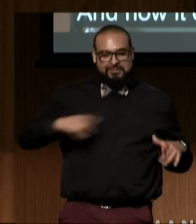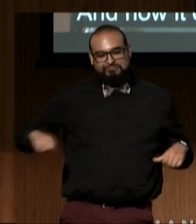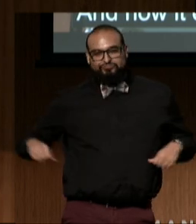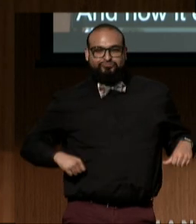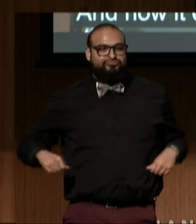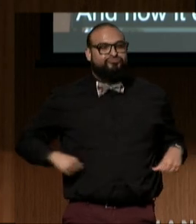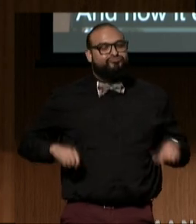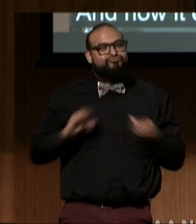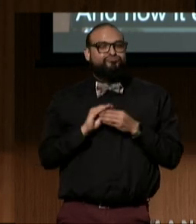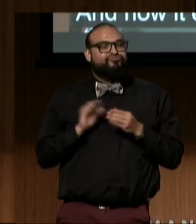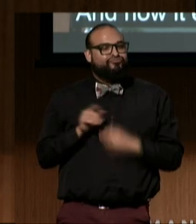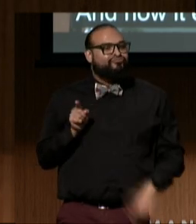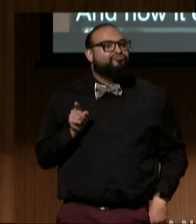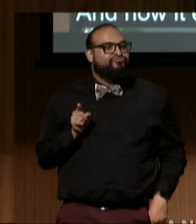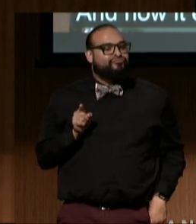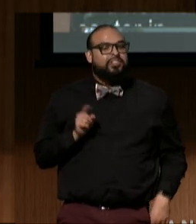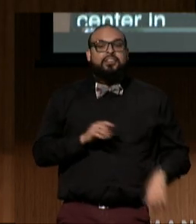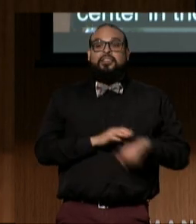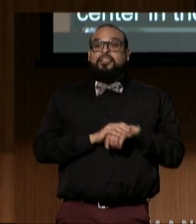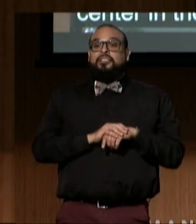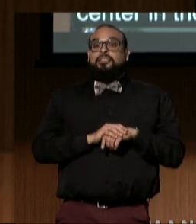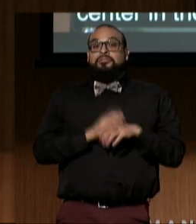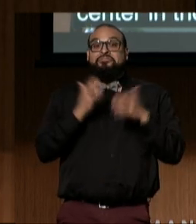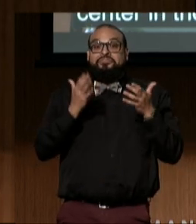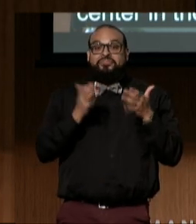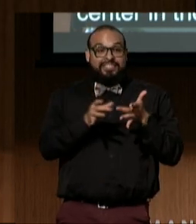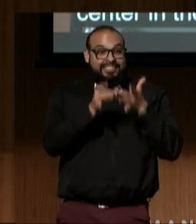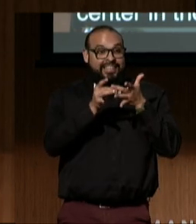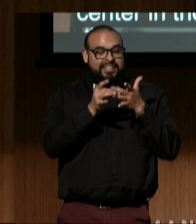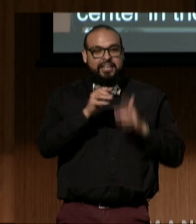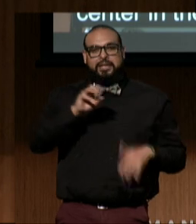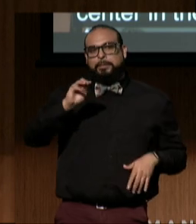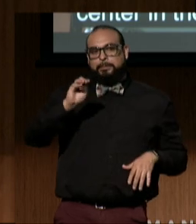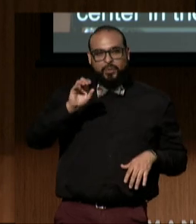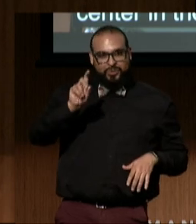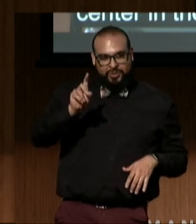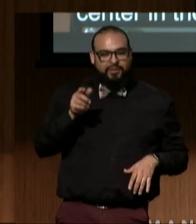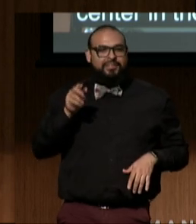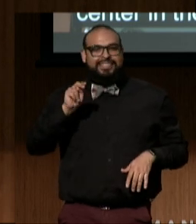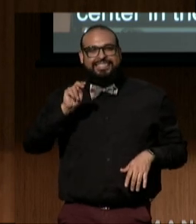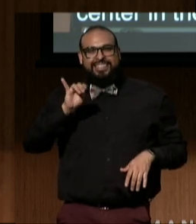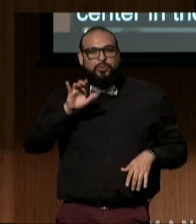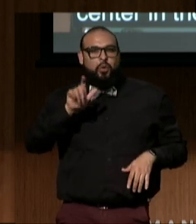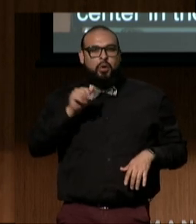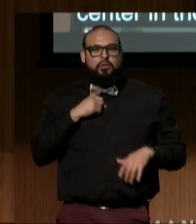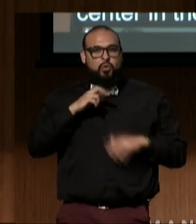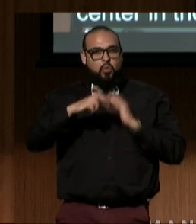(audience applauding) While leading the Mayor's Office on Disability, Nicole had a major role in San Francisco's response